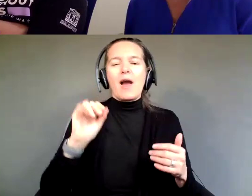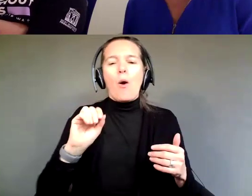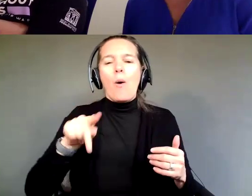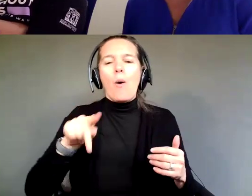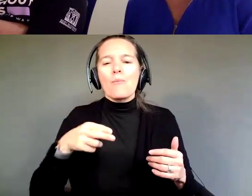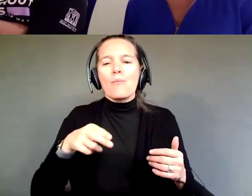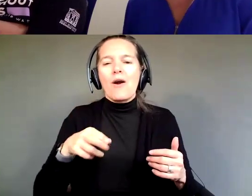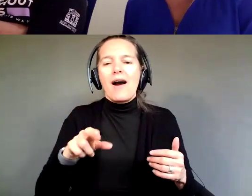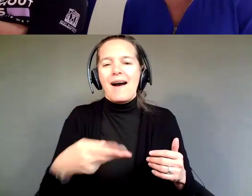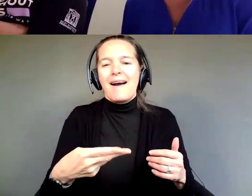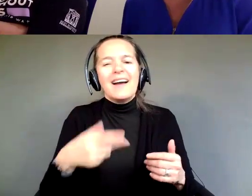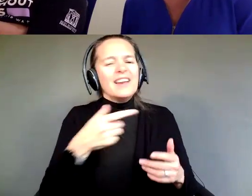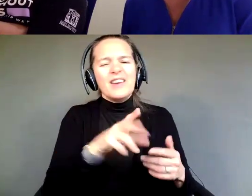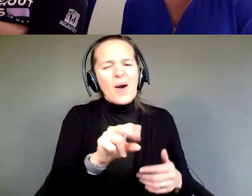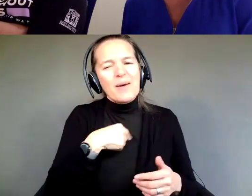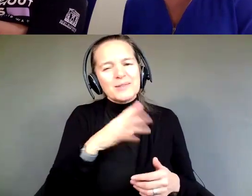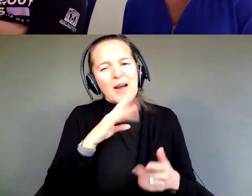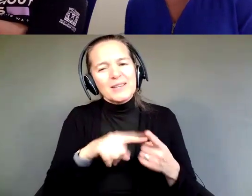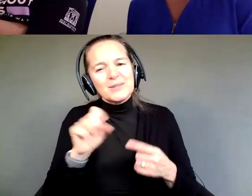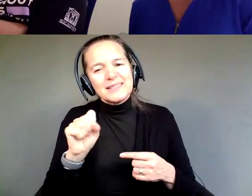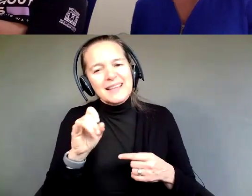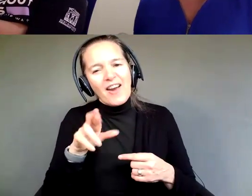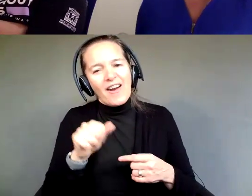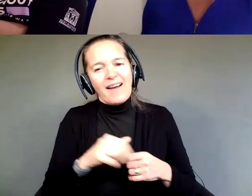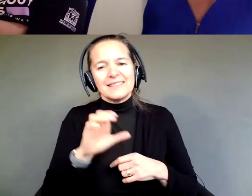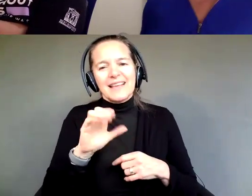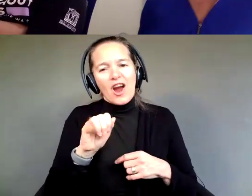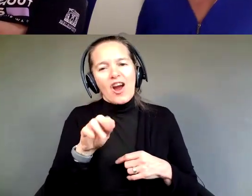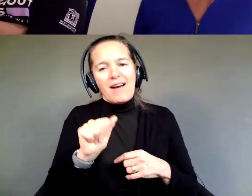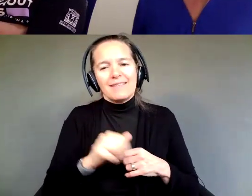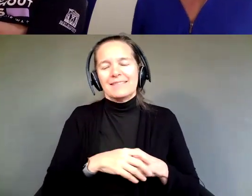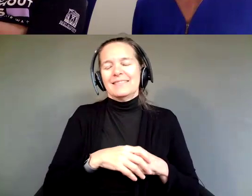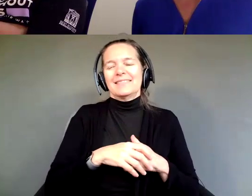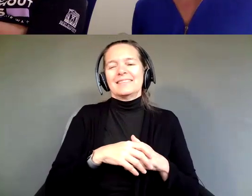Really, it's amazing the people that you've had. Who else?